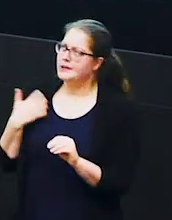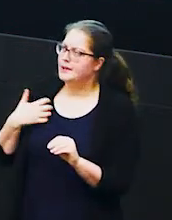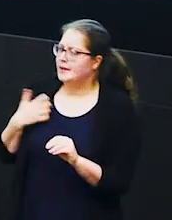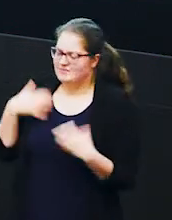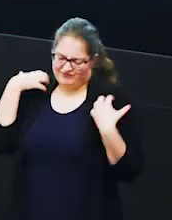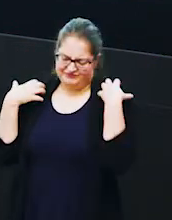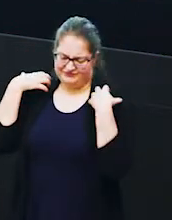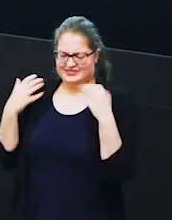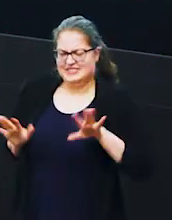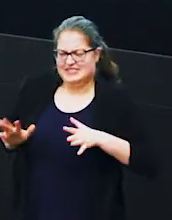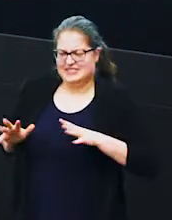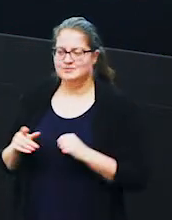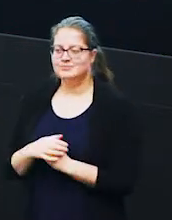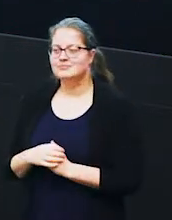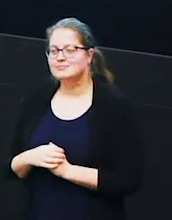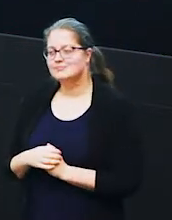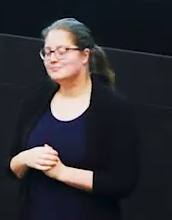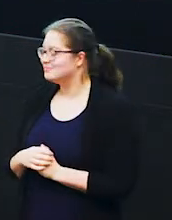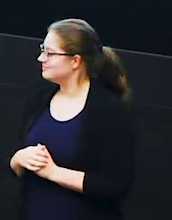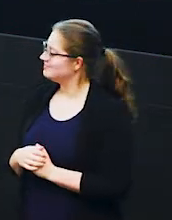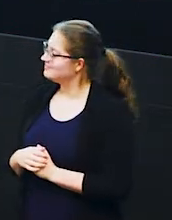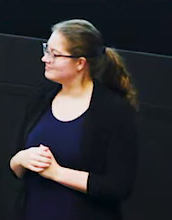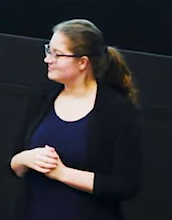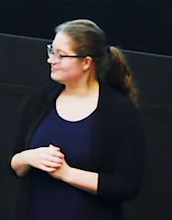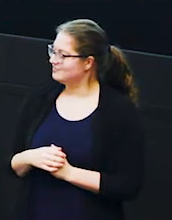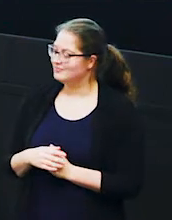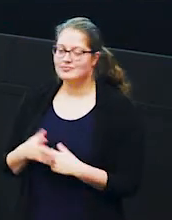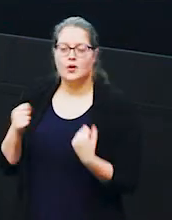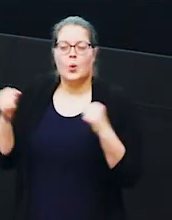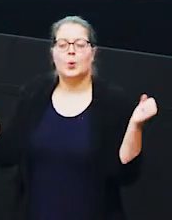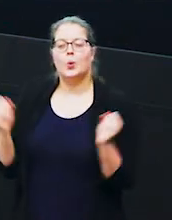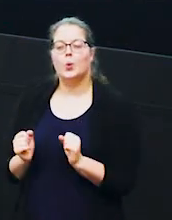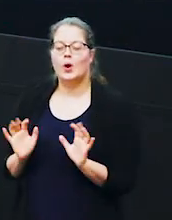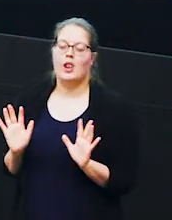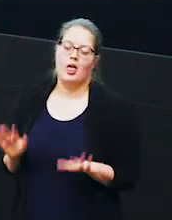and scratch so that's another ring and also to to cool down is the other thing so lots of